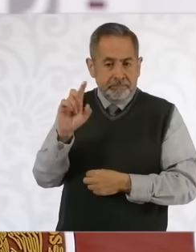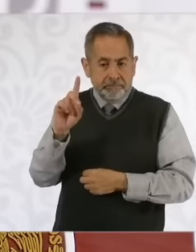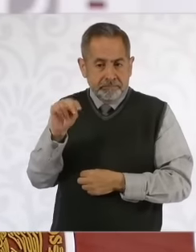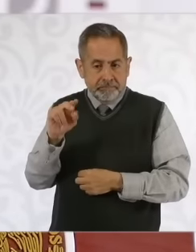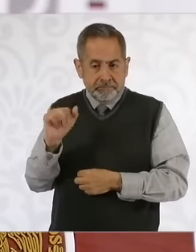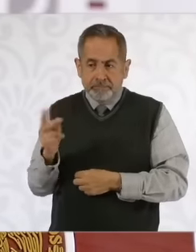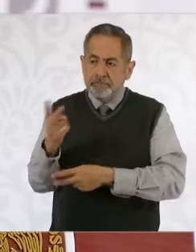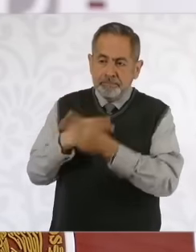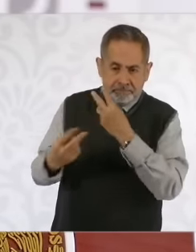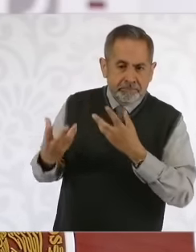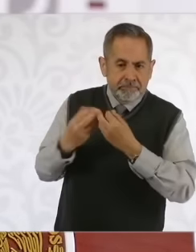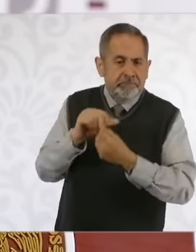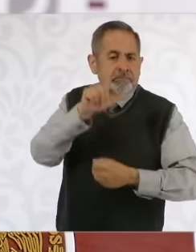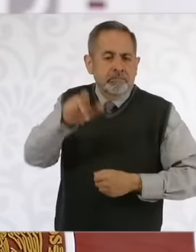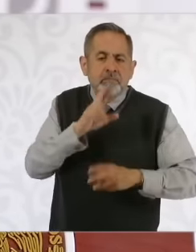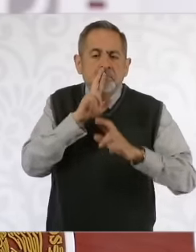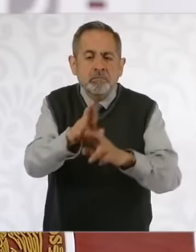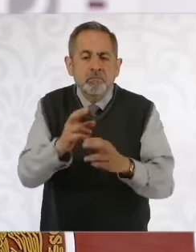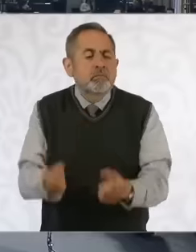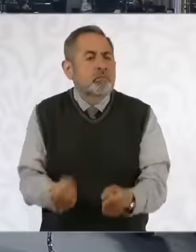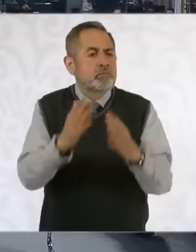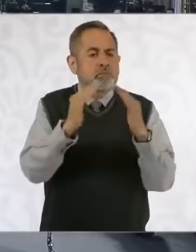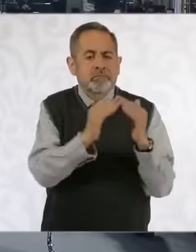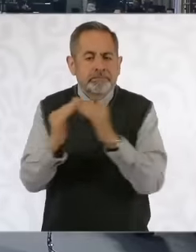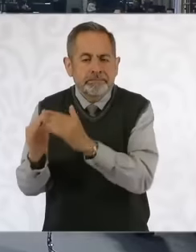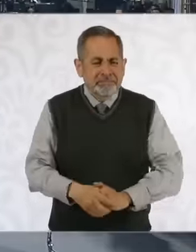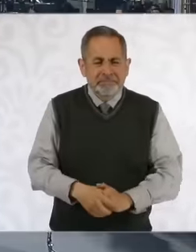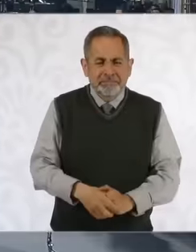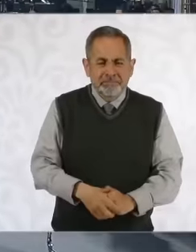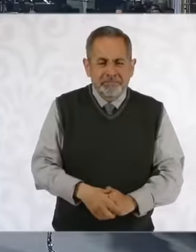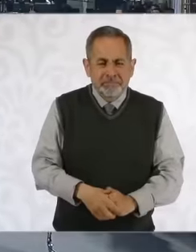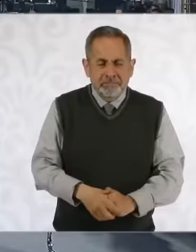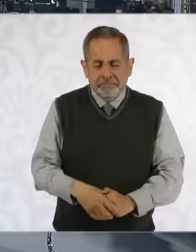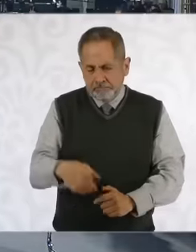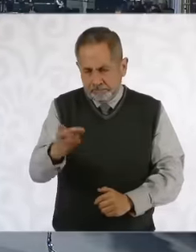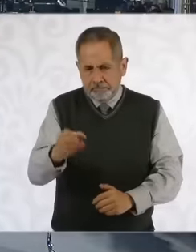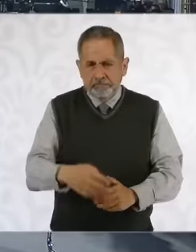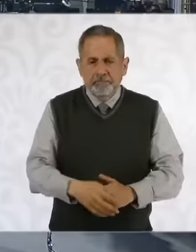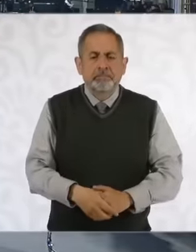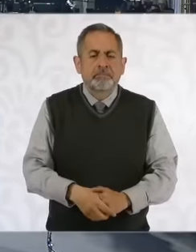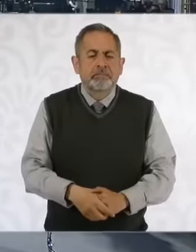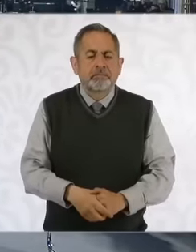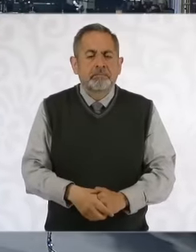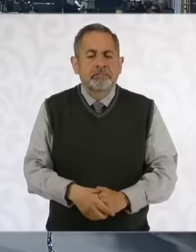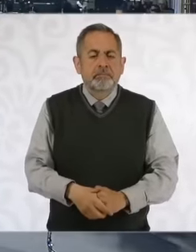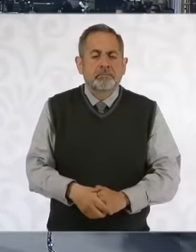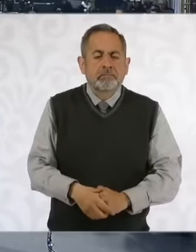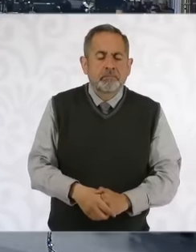homes would be built in Mexico City if you like go ahead Hello president Good morning César